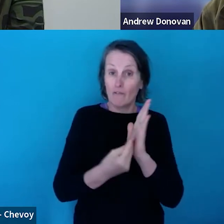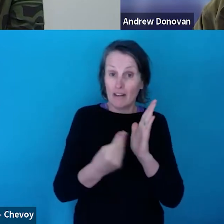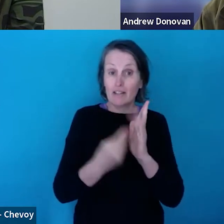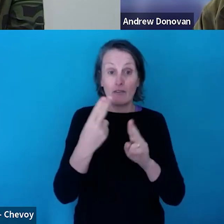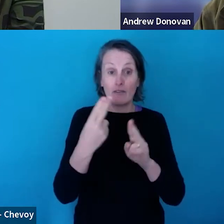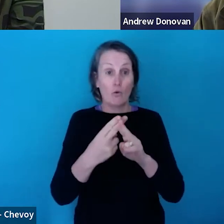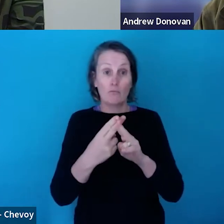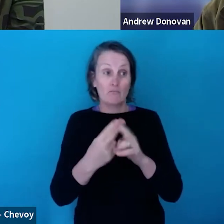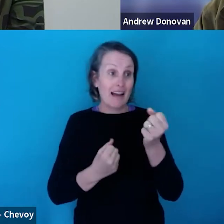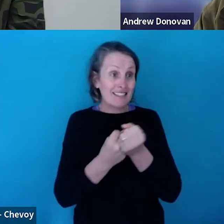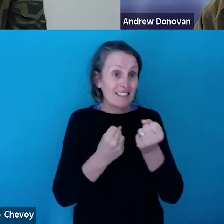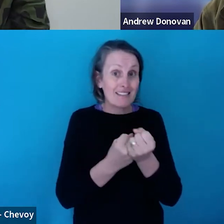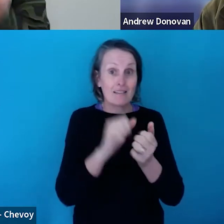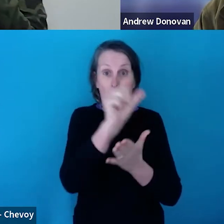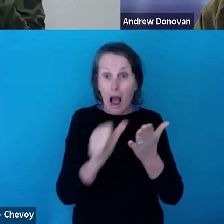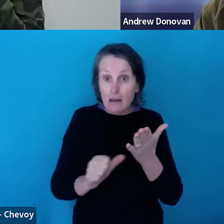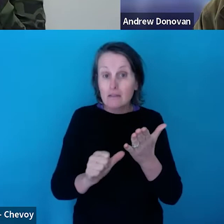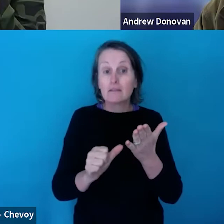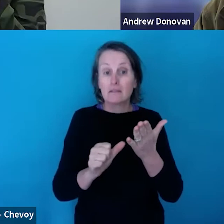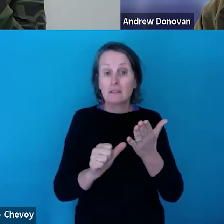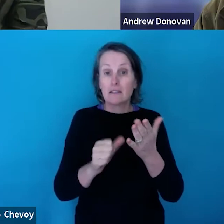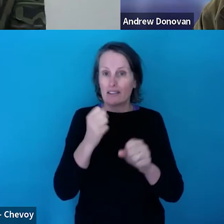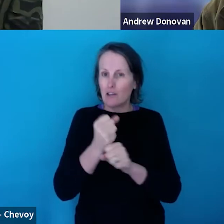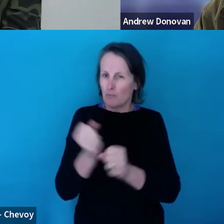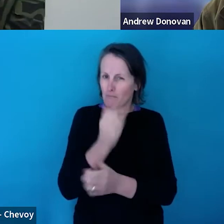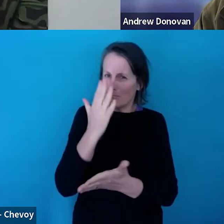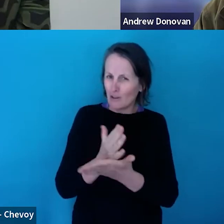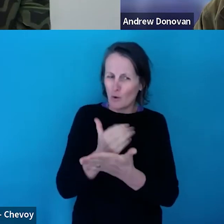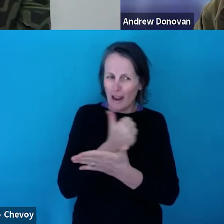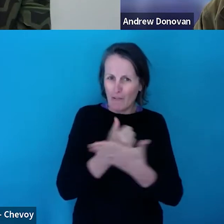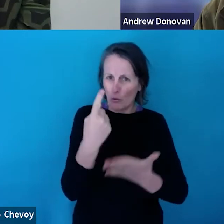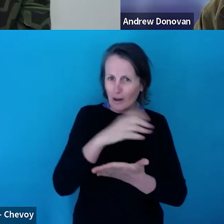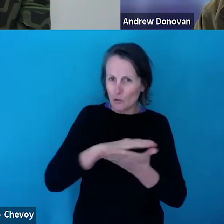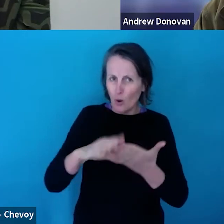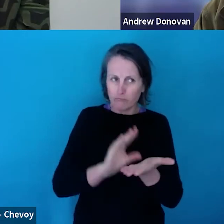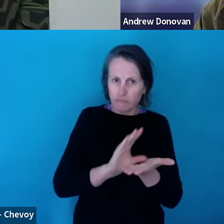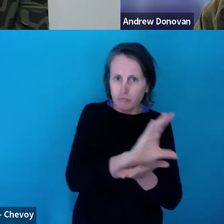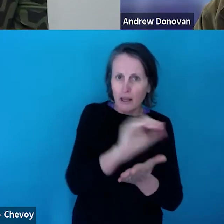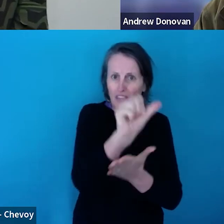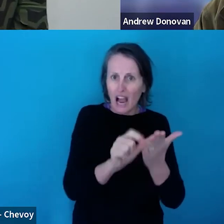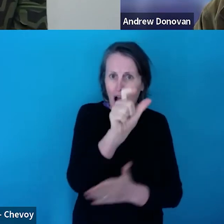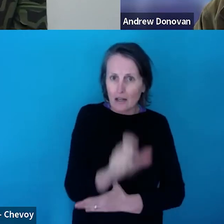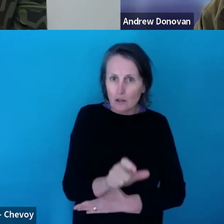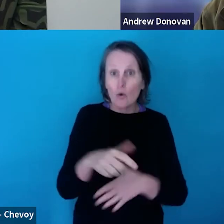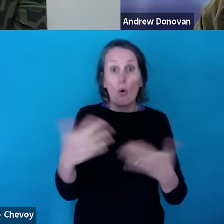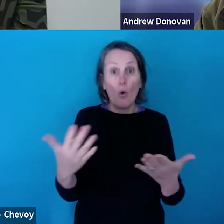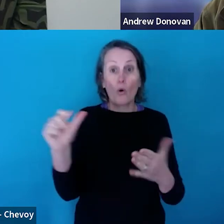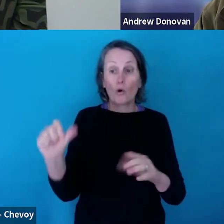artists and venue providers, or a loading for administration staff hours